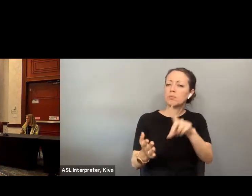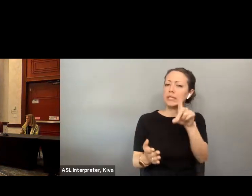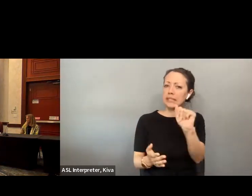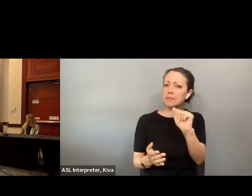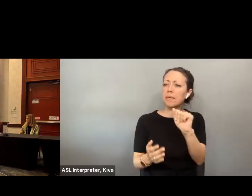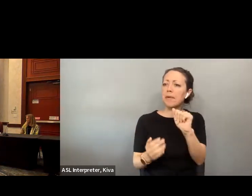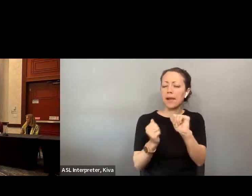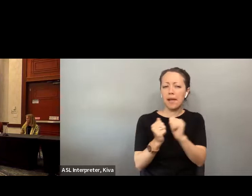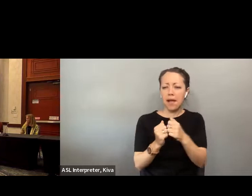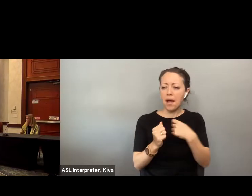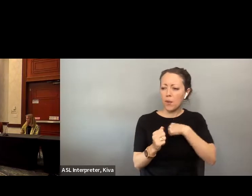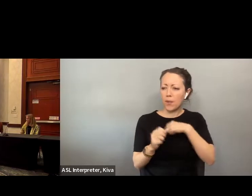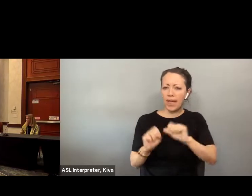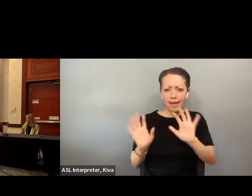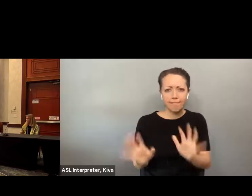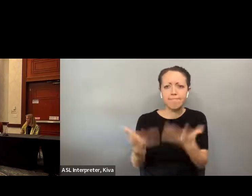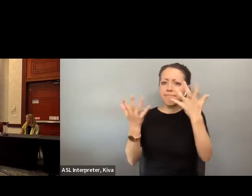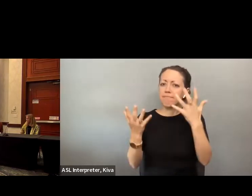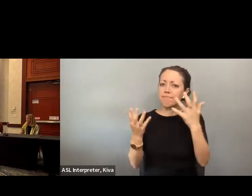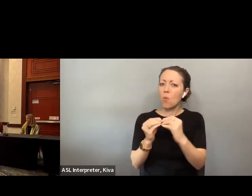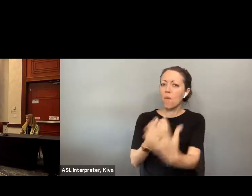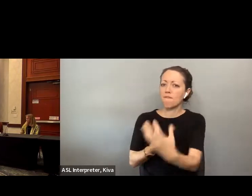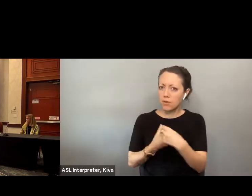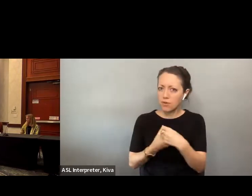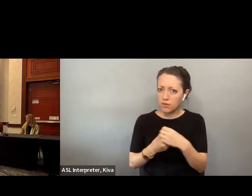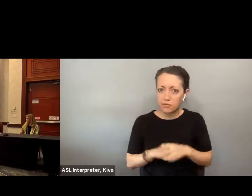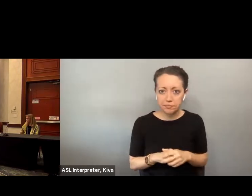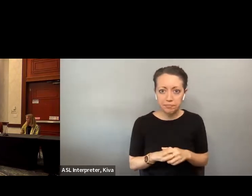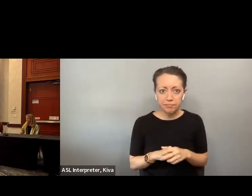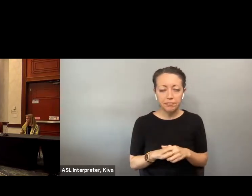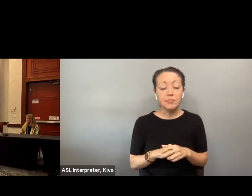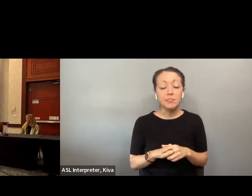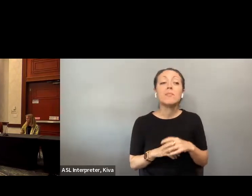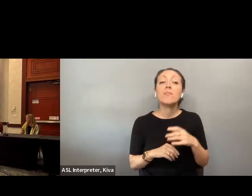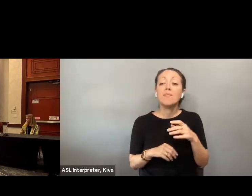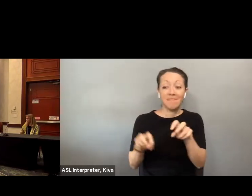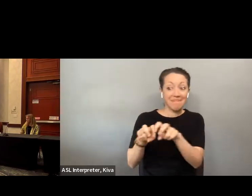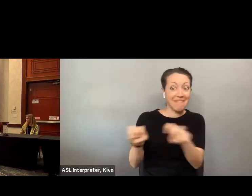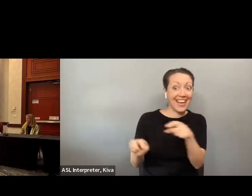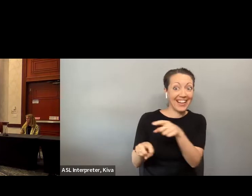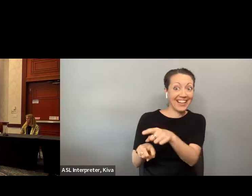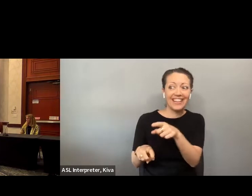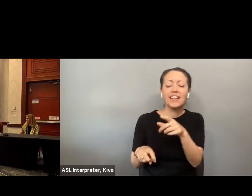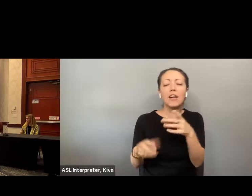The vote is a nonpartisan campaign to engage both voters and politicians in the productive discussion about disability issues at us with the hope that disability takes on a greater prominence within the American political landscape. with the hope that disabilities take on a greater prominence within the American political landscape.